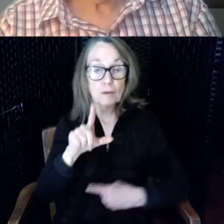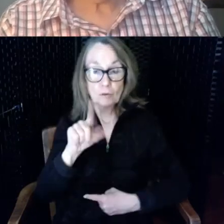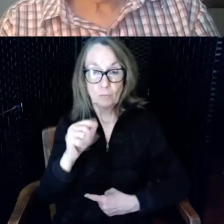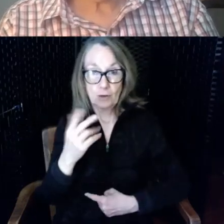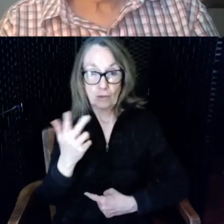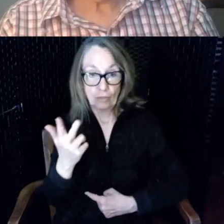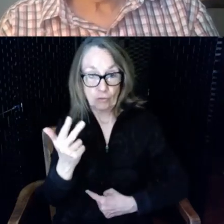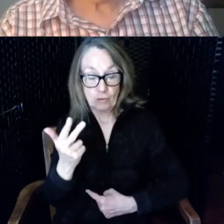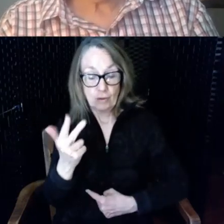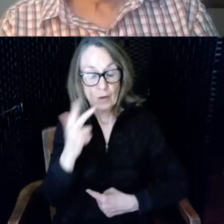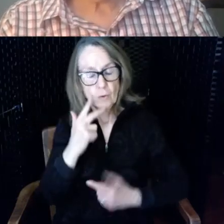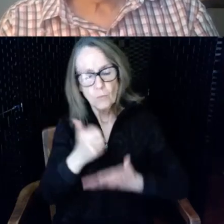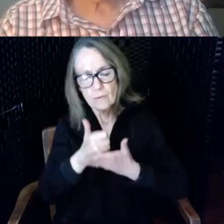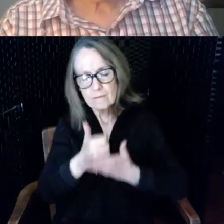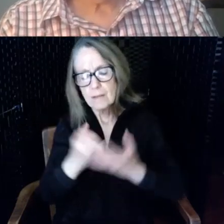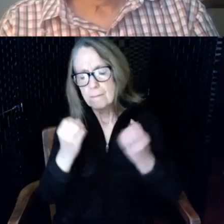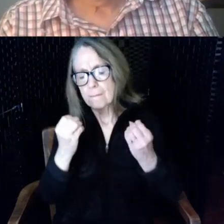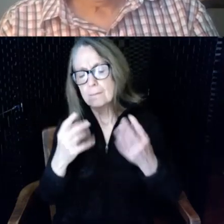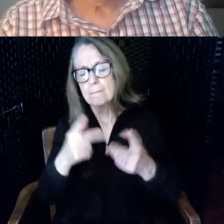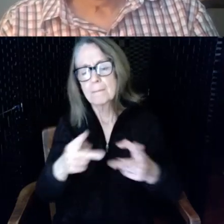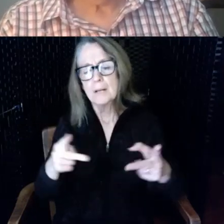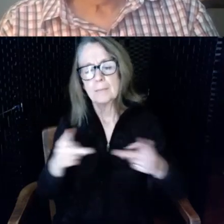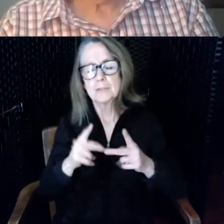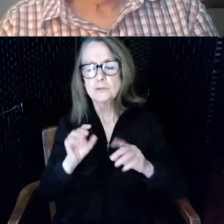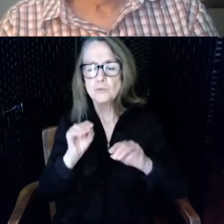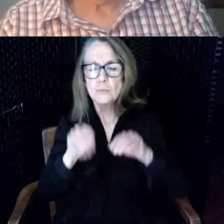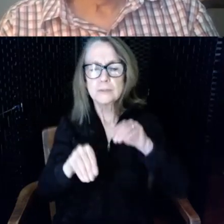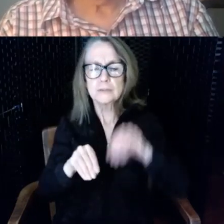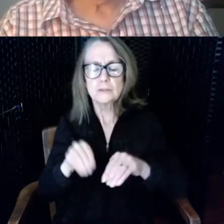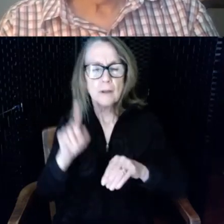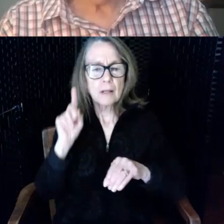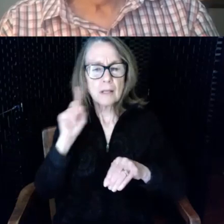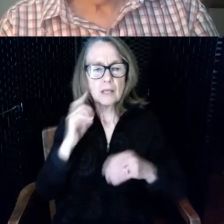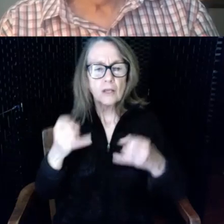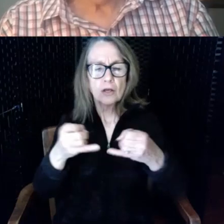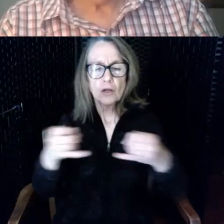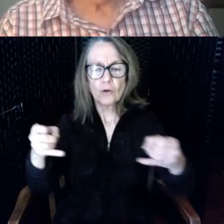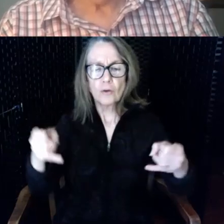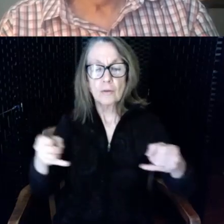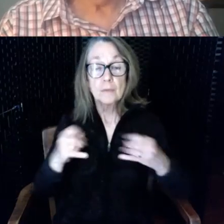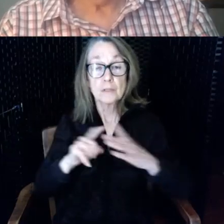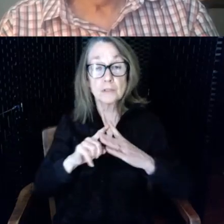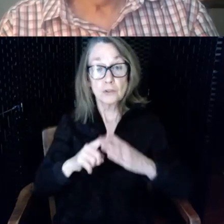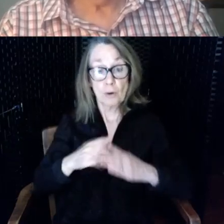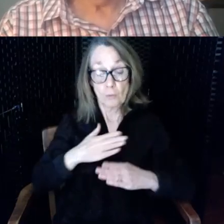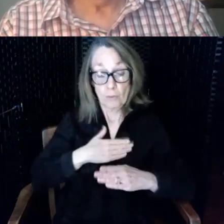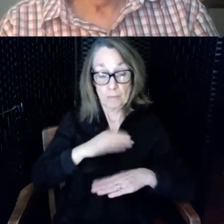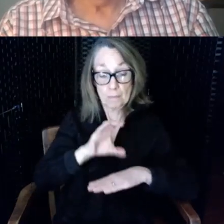places to install hearing loops starting with my church in Wickford and going out